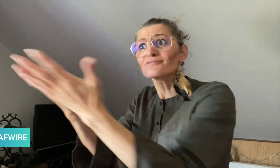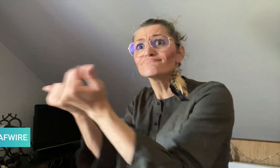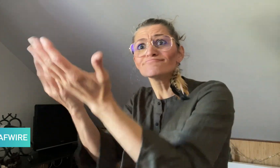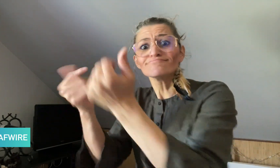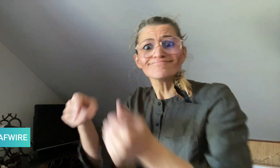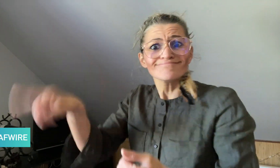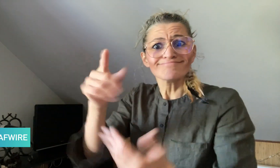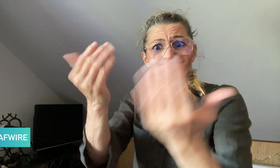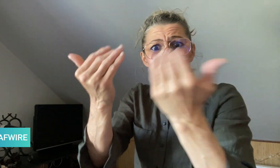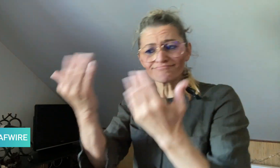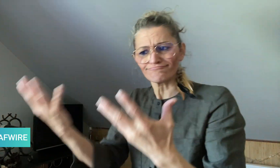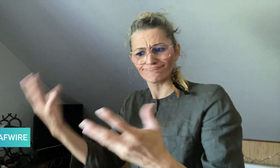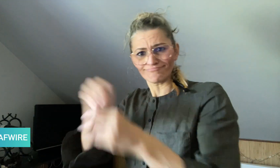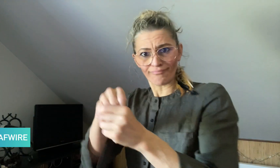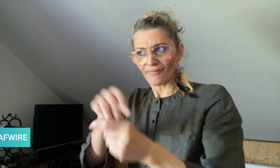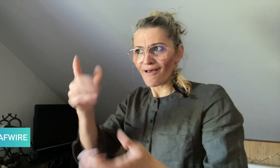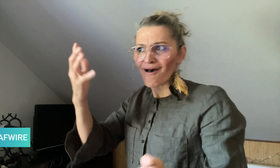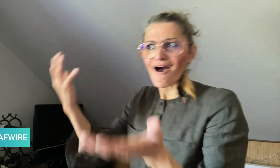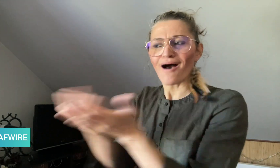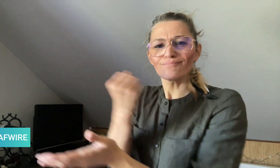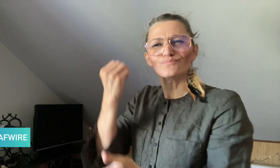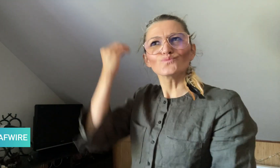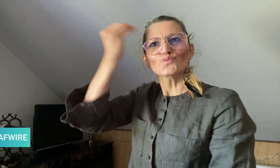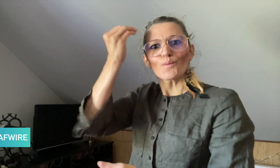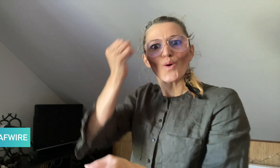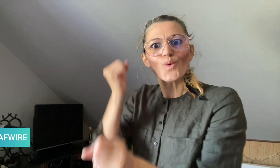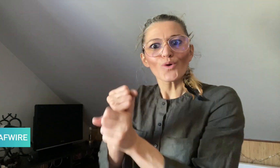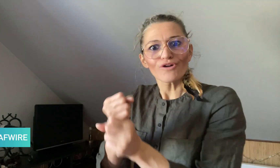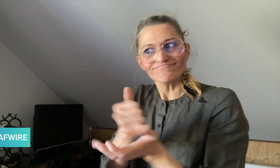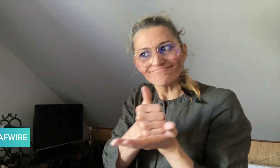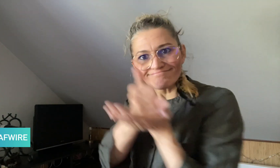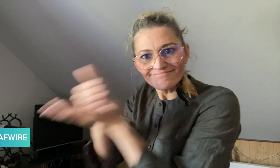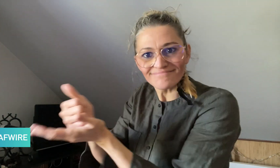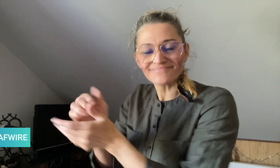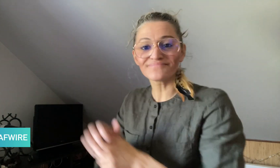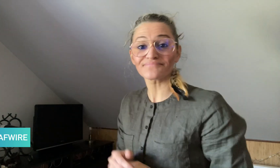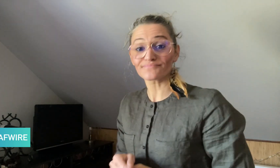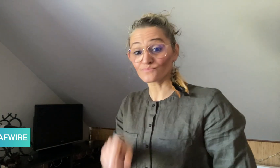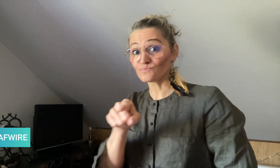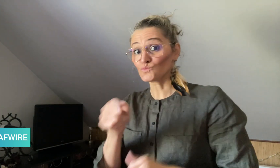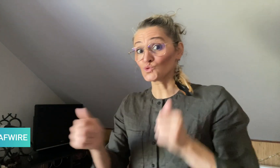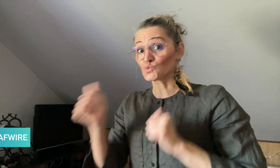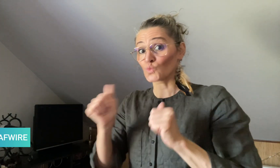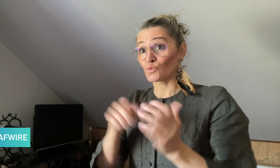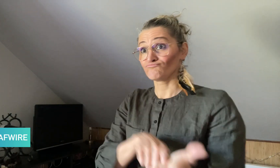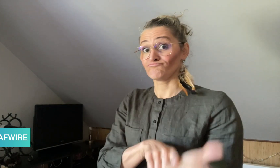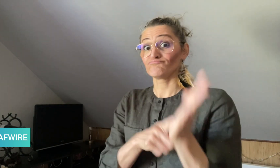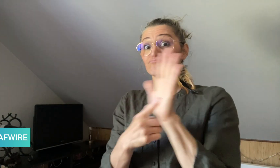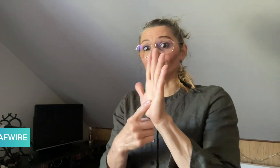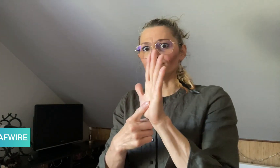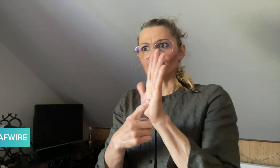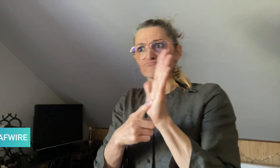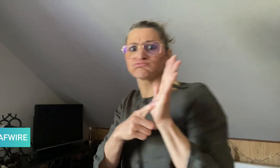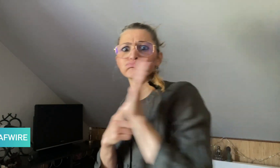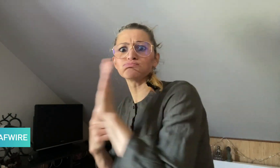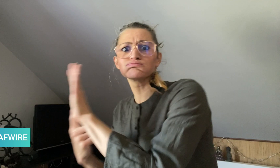to help them find their dream jobs.